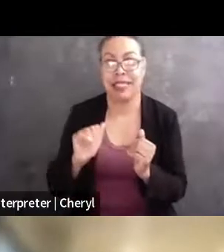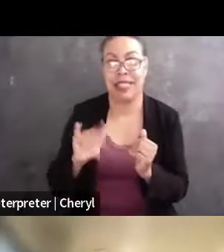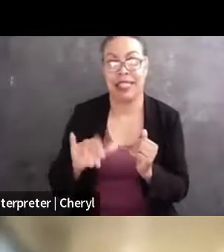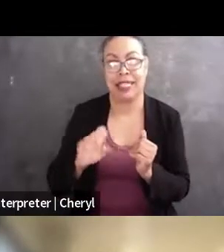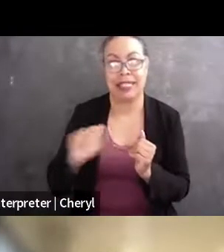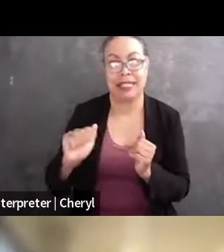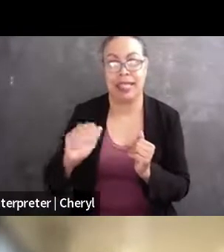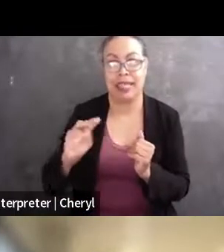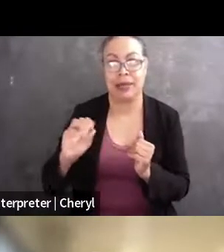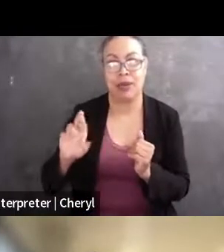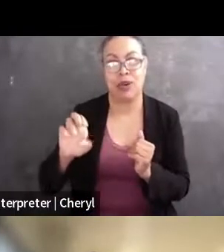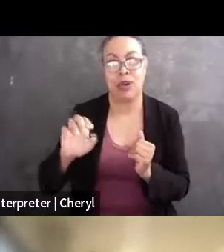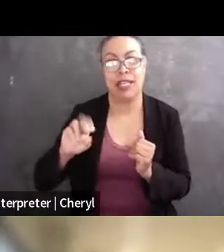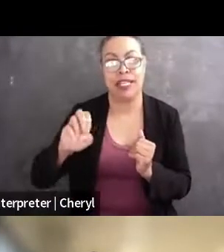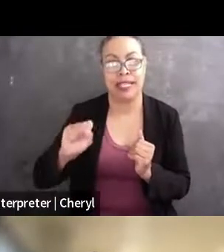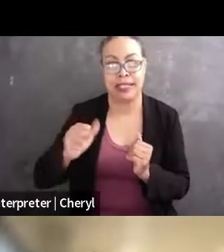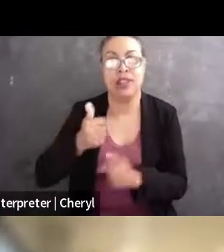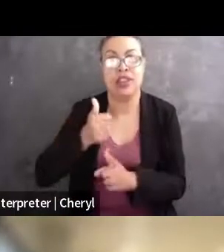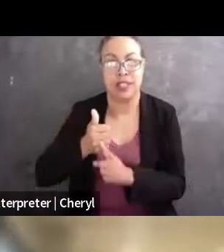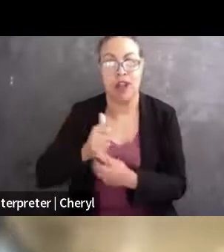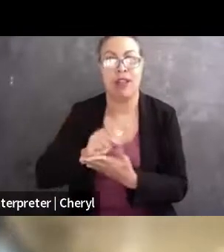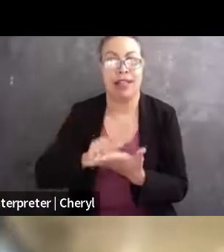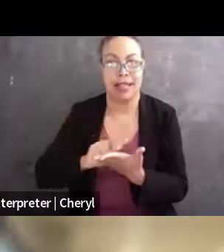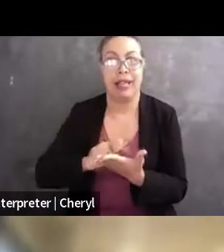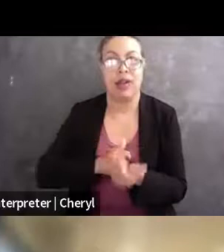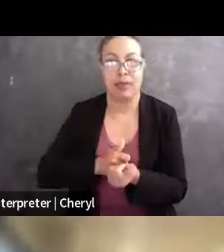who's a legal fellow at the Knight First Amendment Institute at Columbia University.